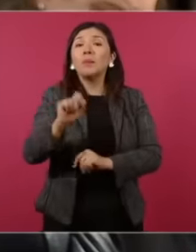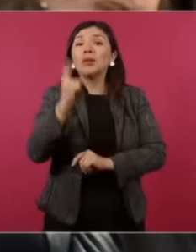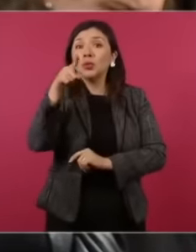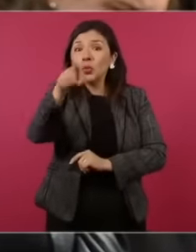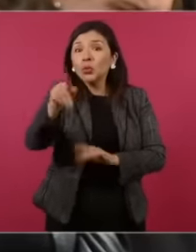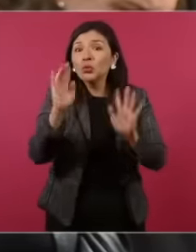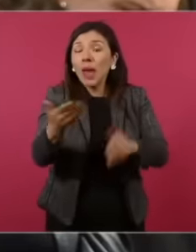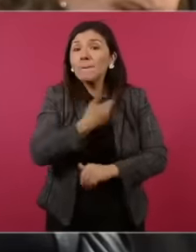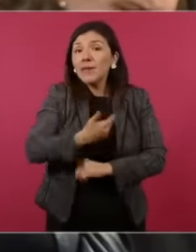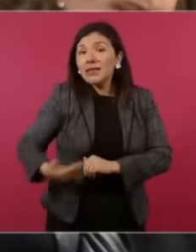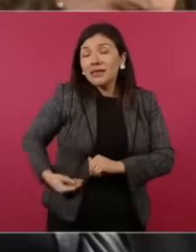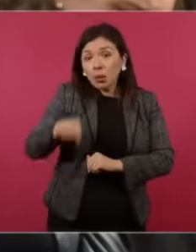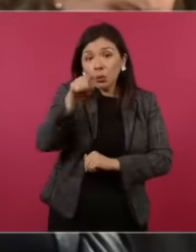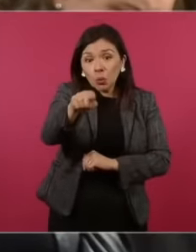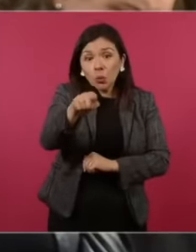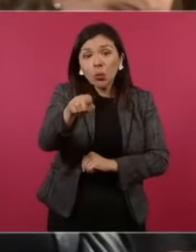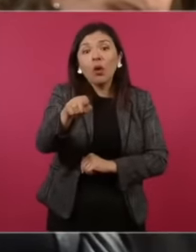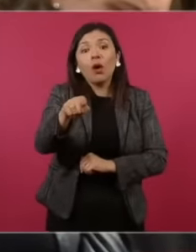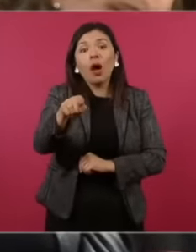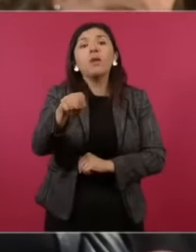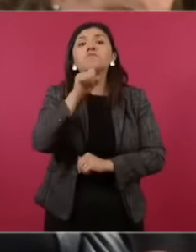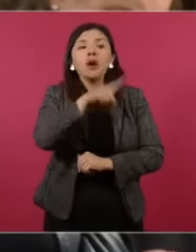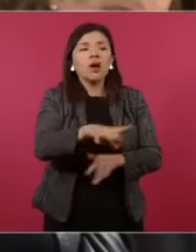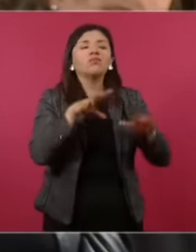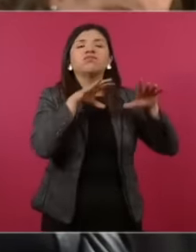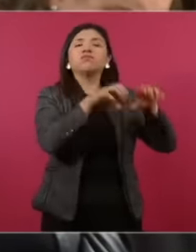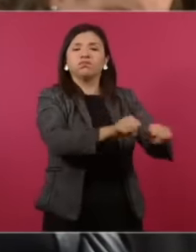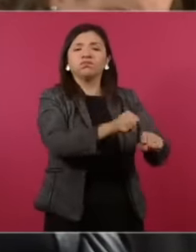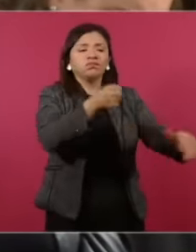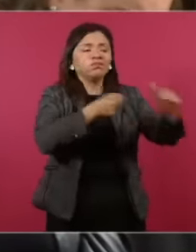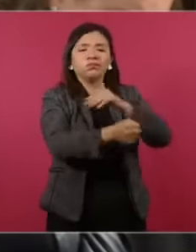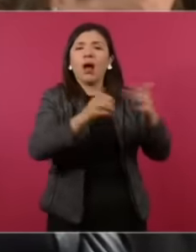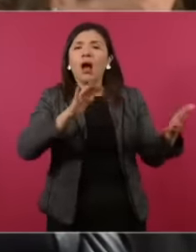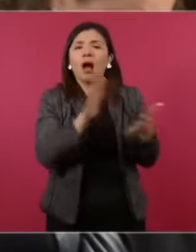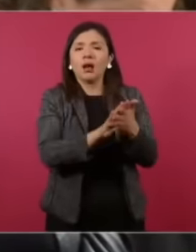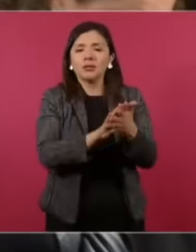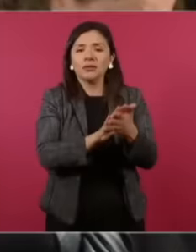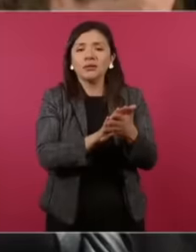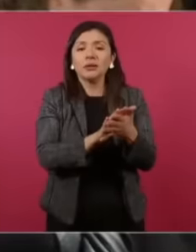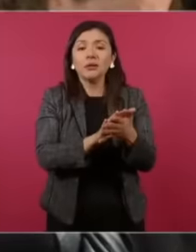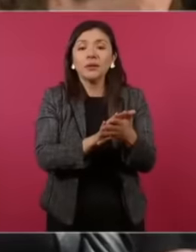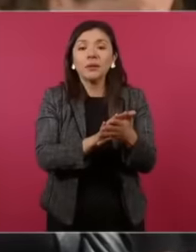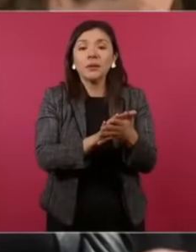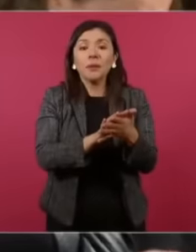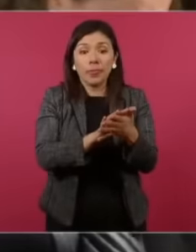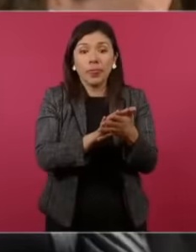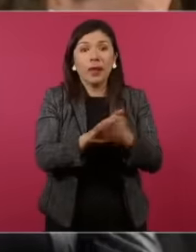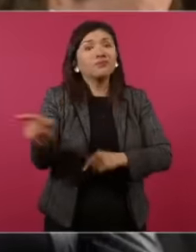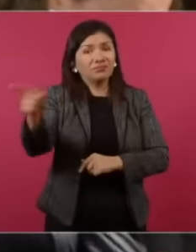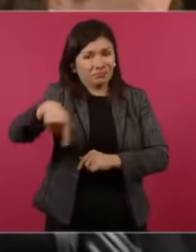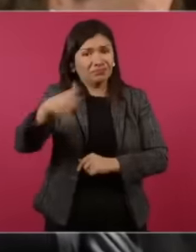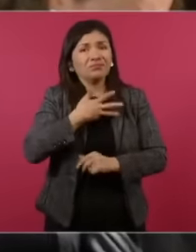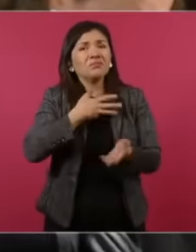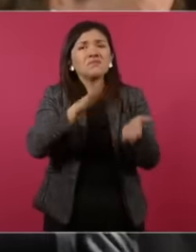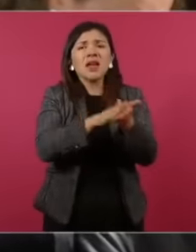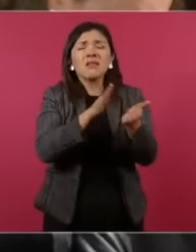in his six-year term they arrest him and imprison him They have documents where it says that Iginio was